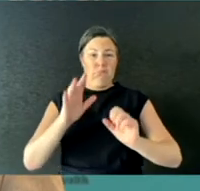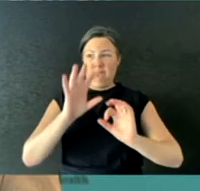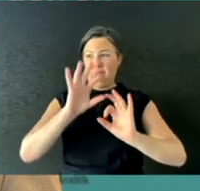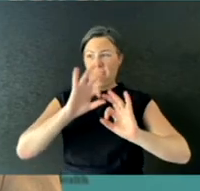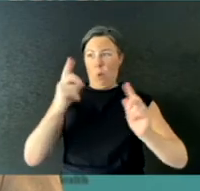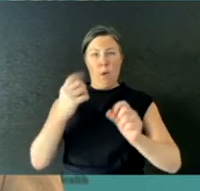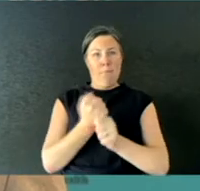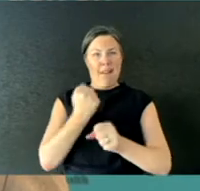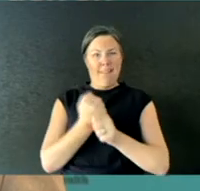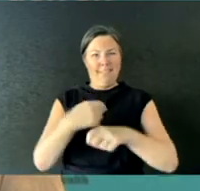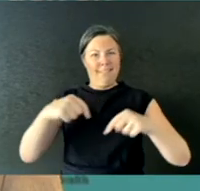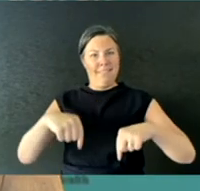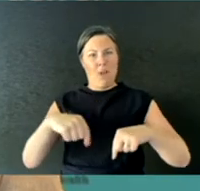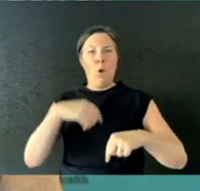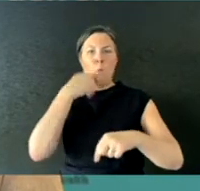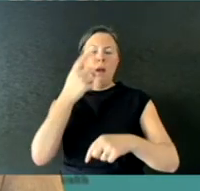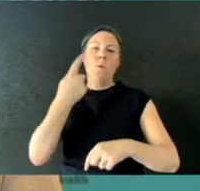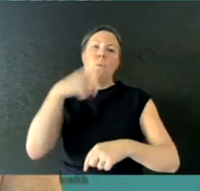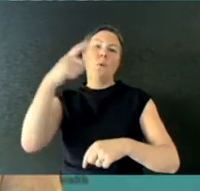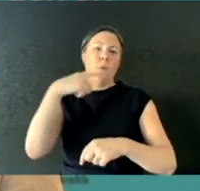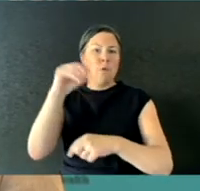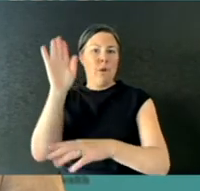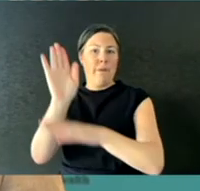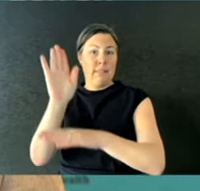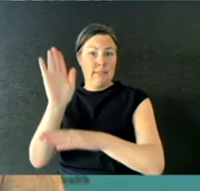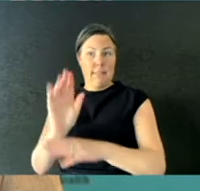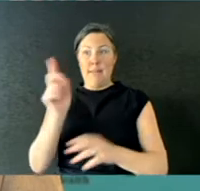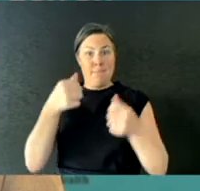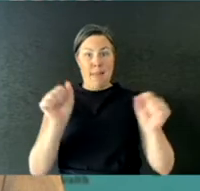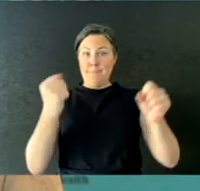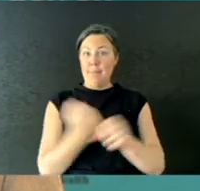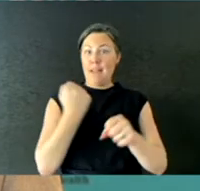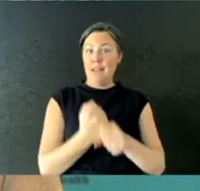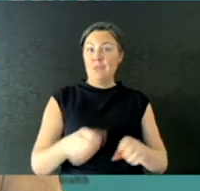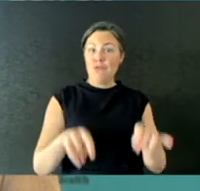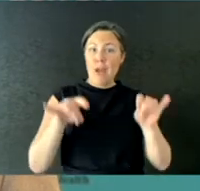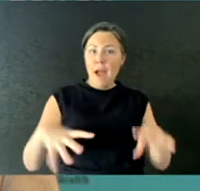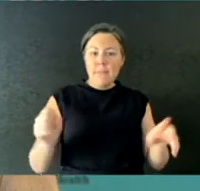They are now produced in a range of different sizes and shapes, and there are sufficient